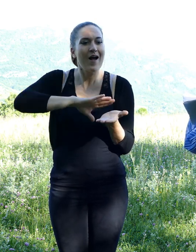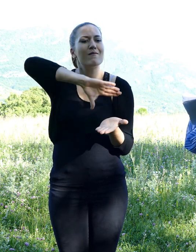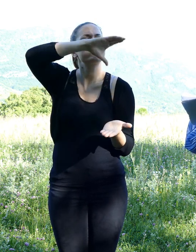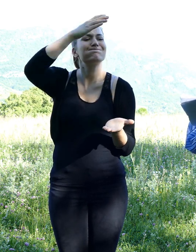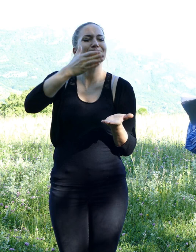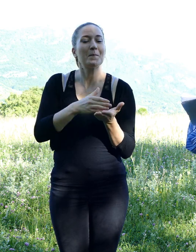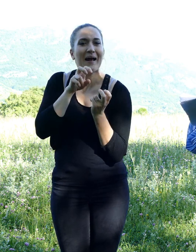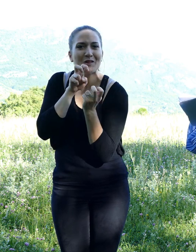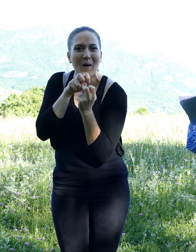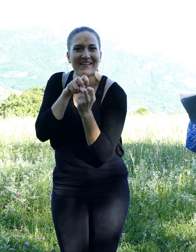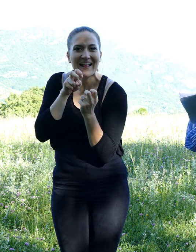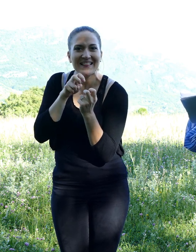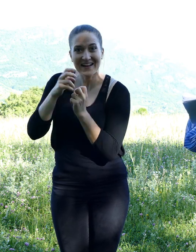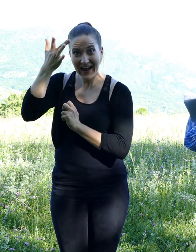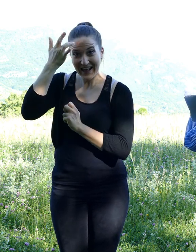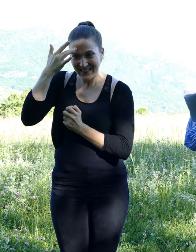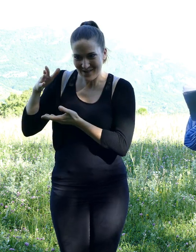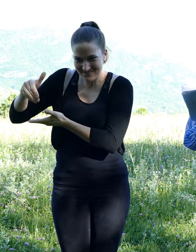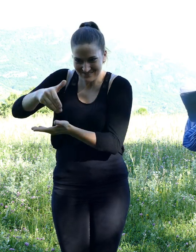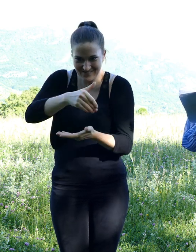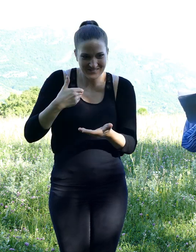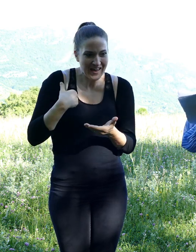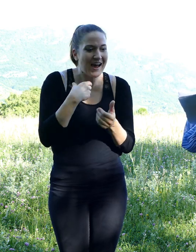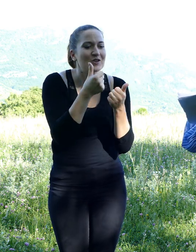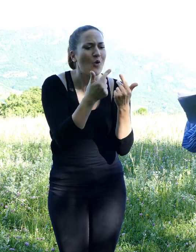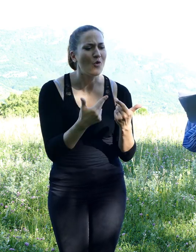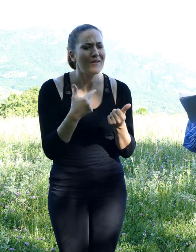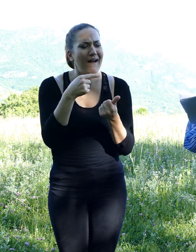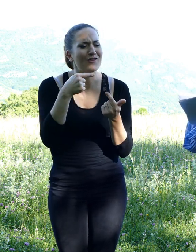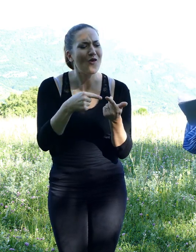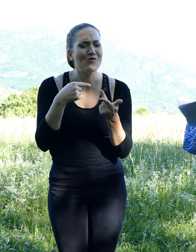he had stacked during summer. The squirrel had a tendancy to stinginess.